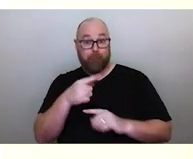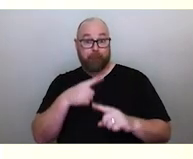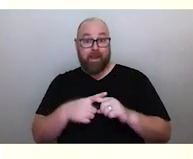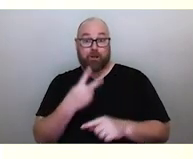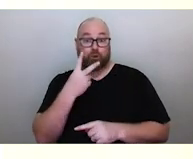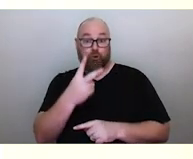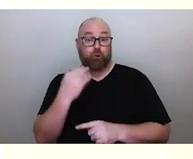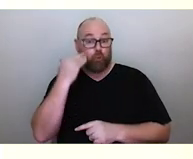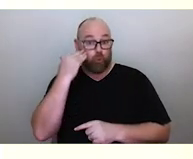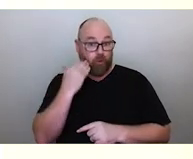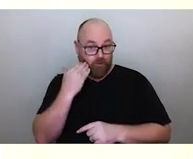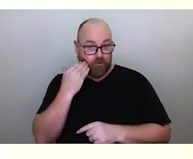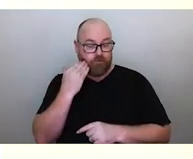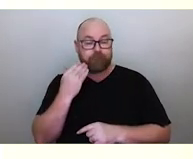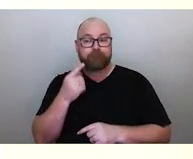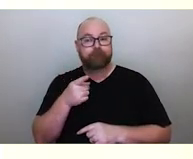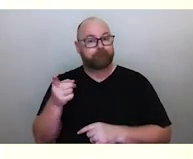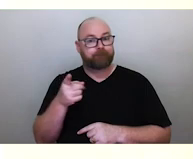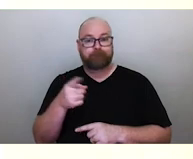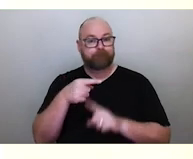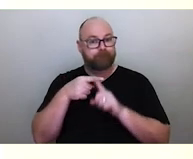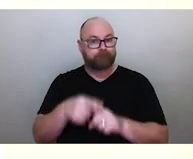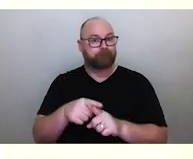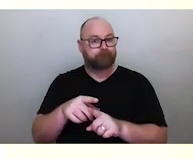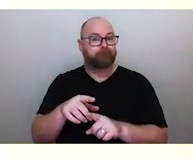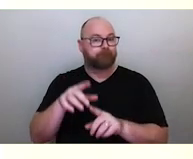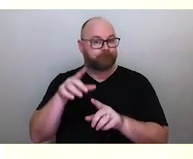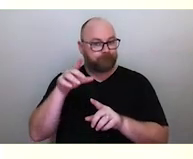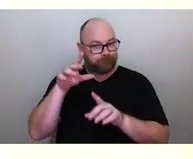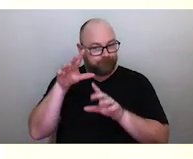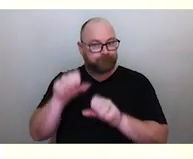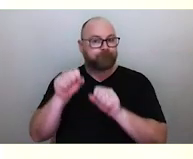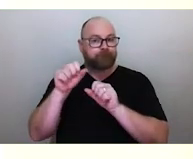are guilty of breaking this taboo and they face death as a punishment.